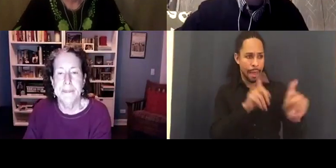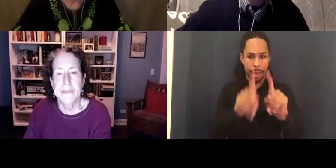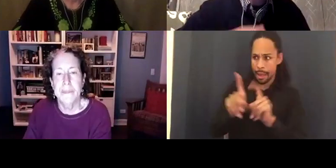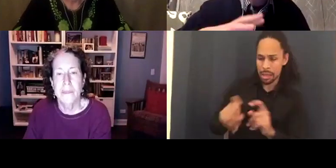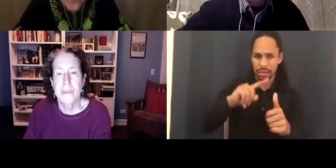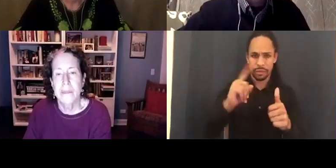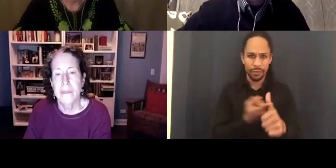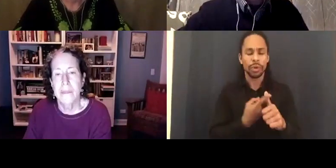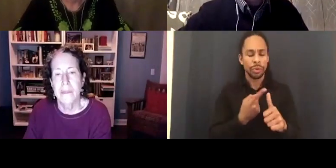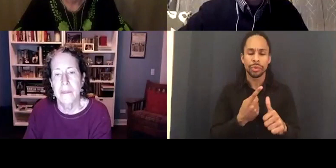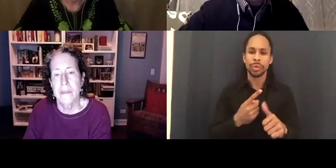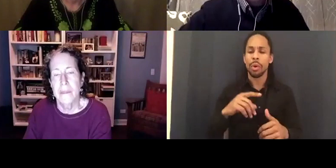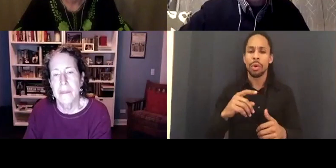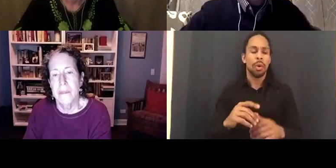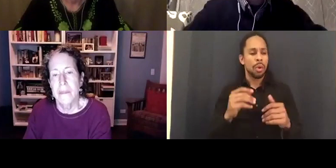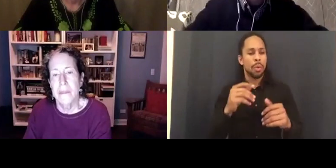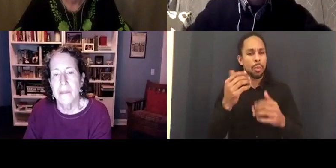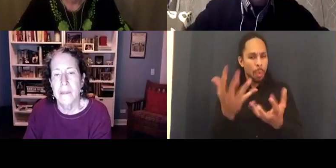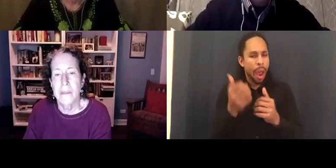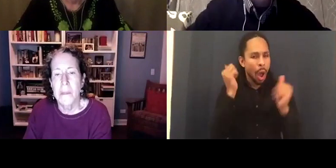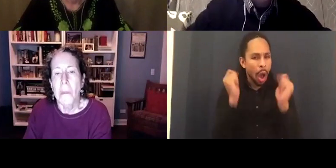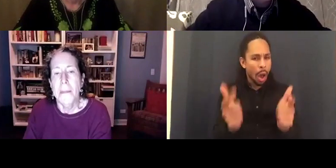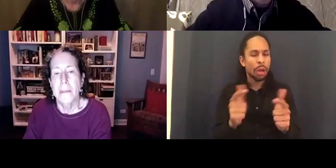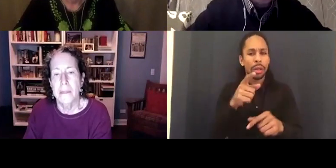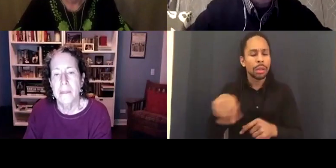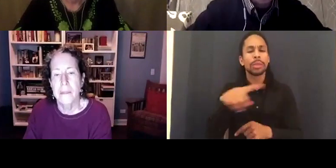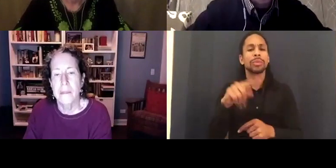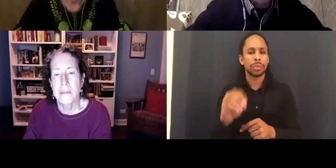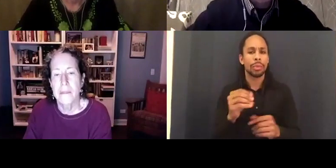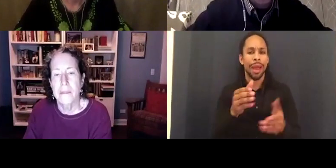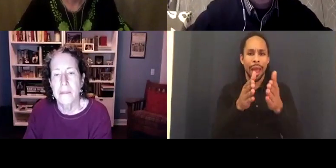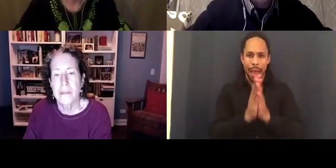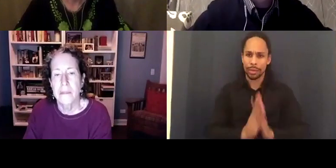just asks one question at a time. Really one question per person.